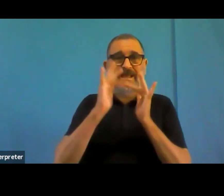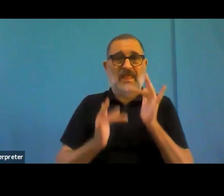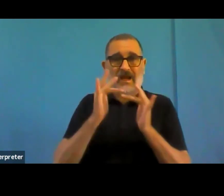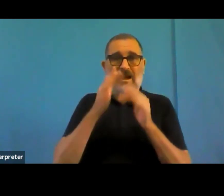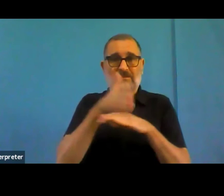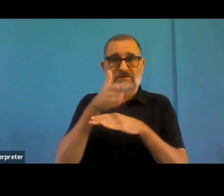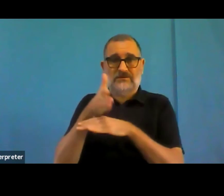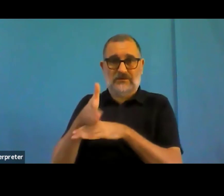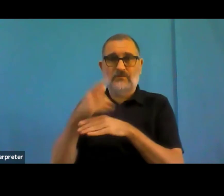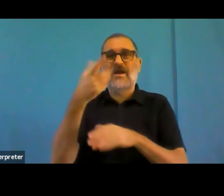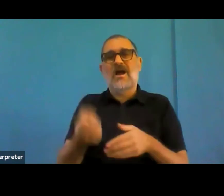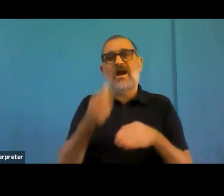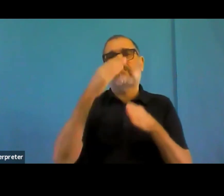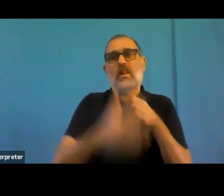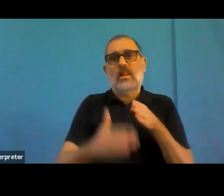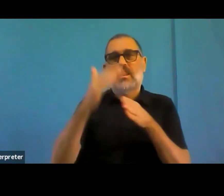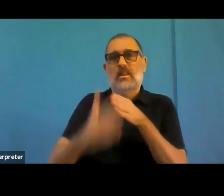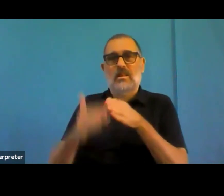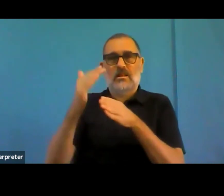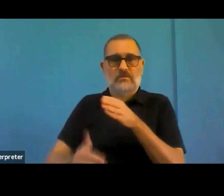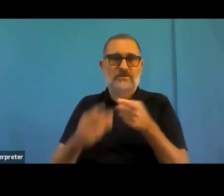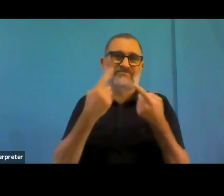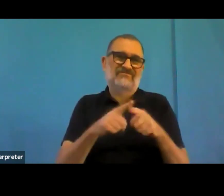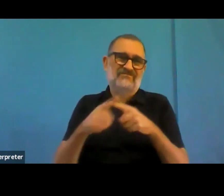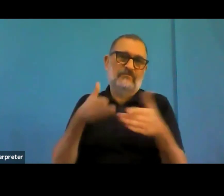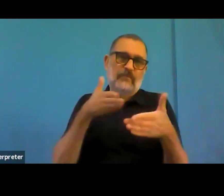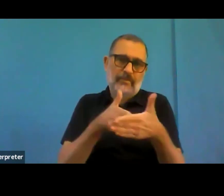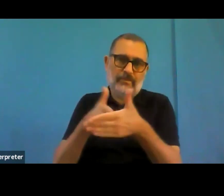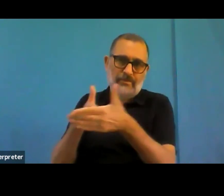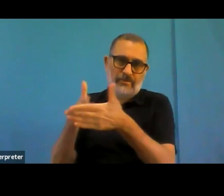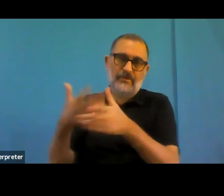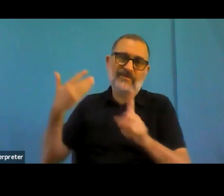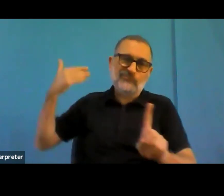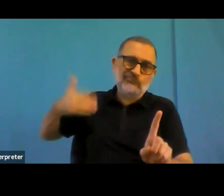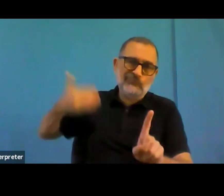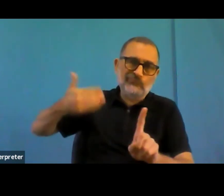And I think that is true. And it's also a little bit sad.